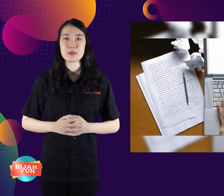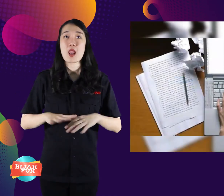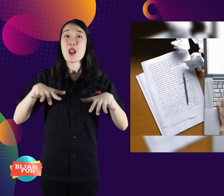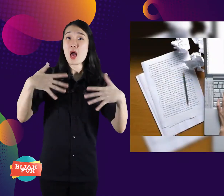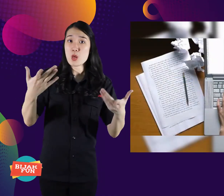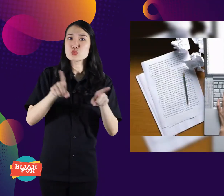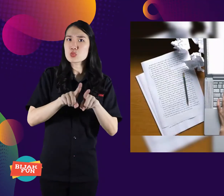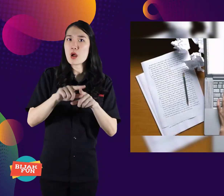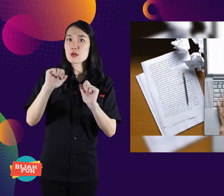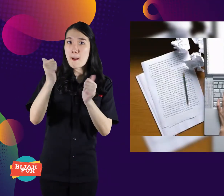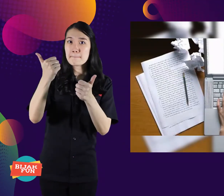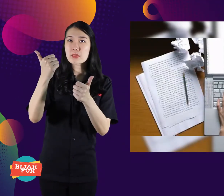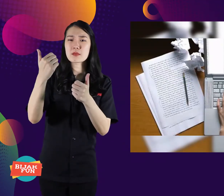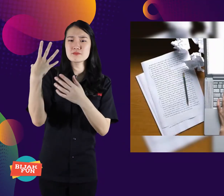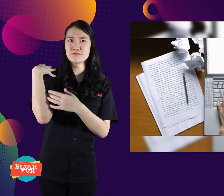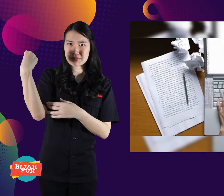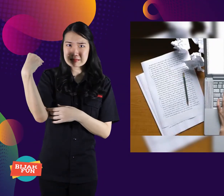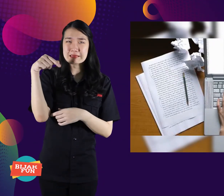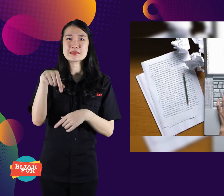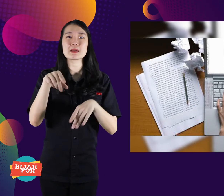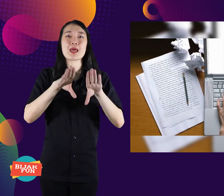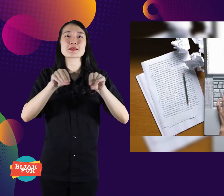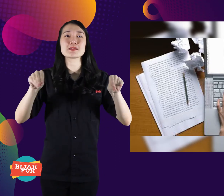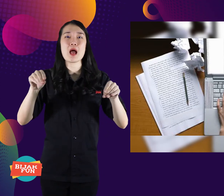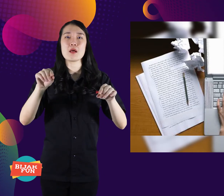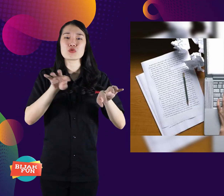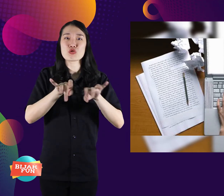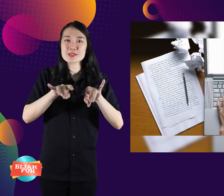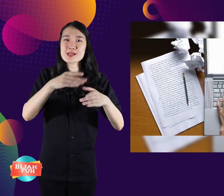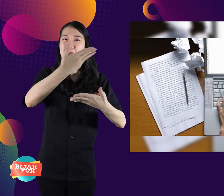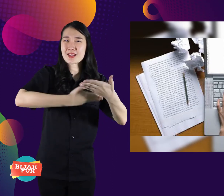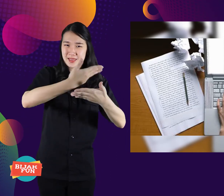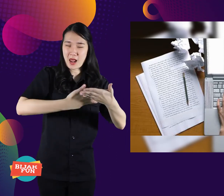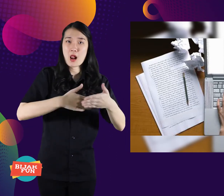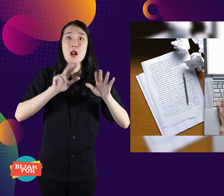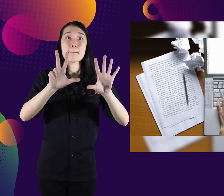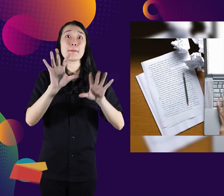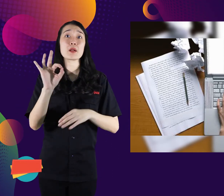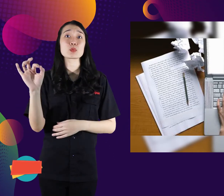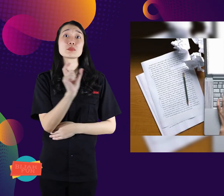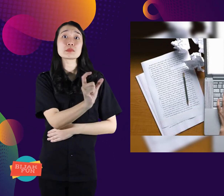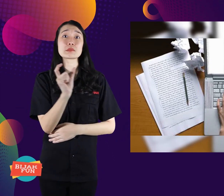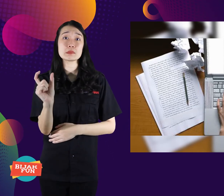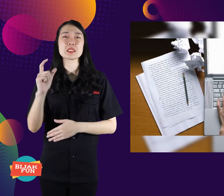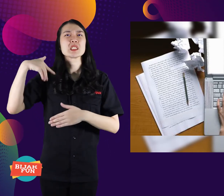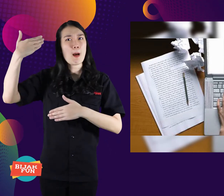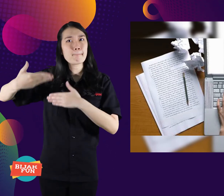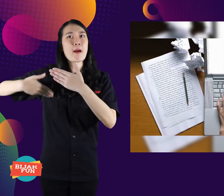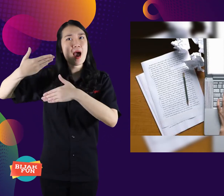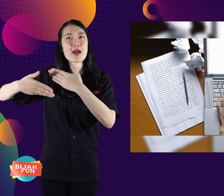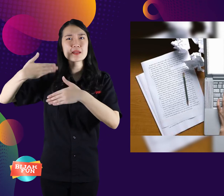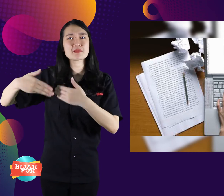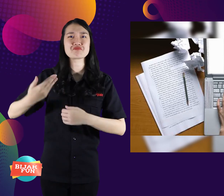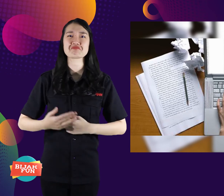Then too can work write 800 word articles a day.